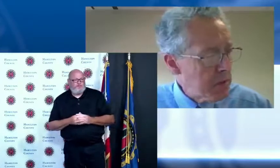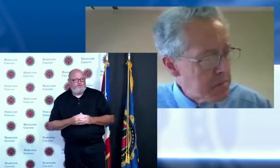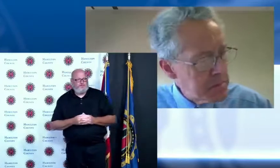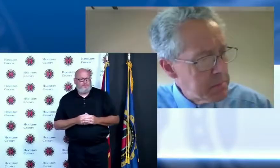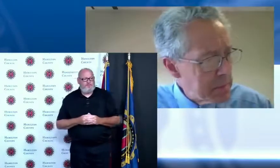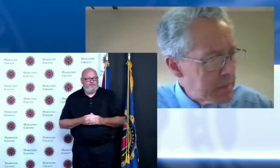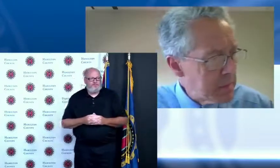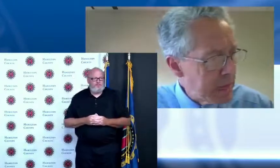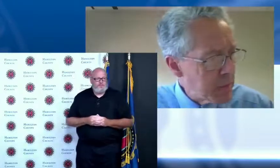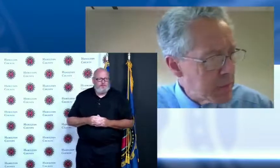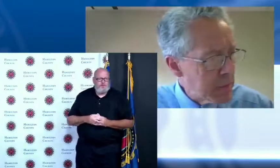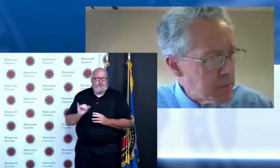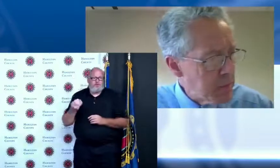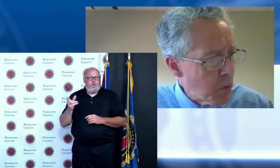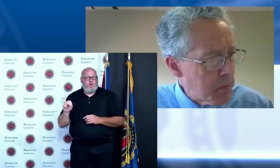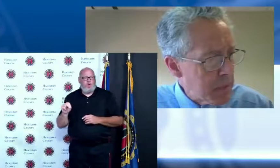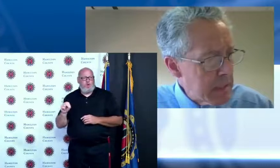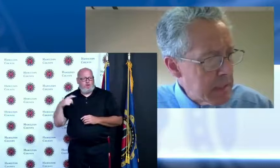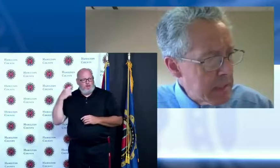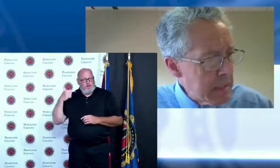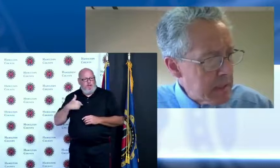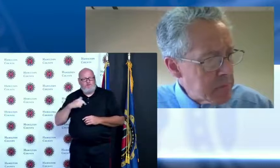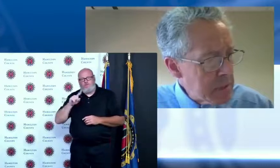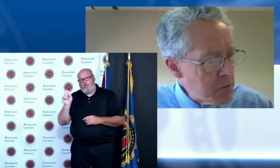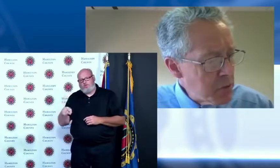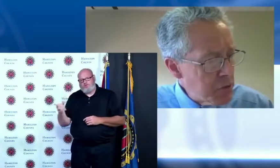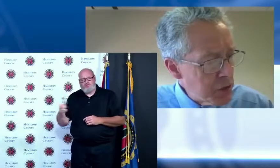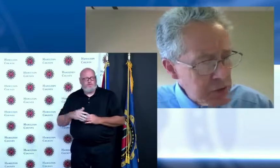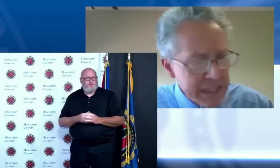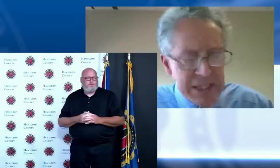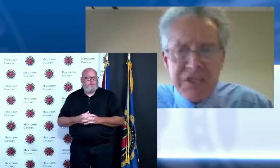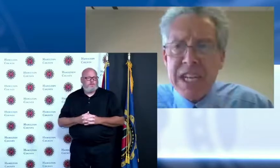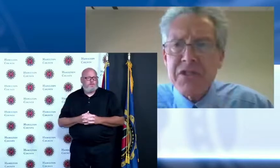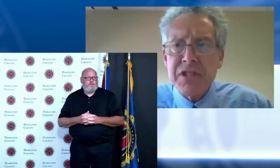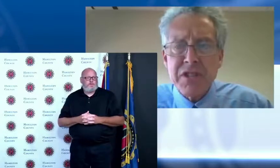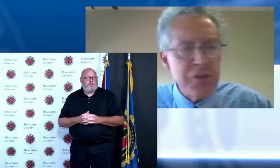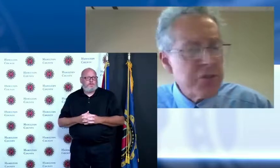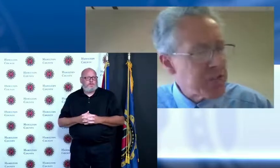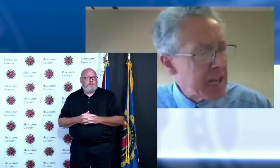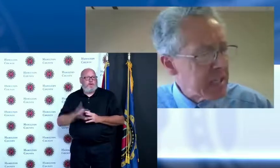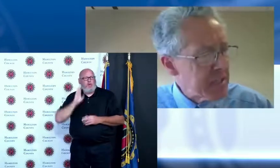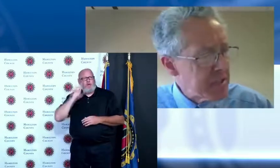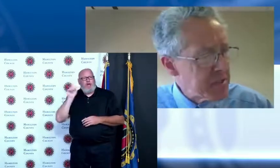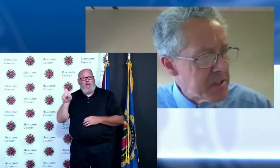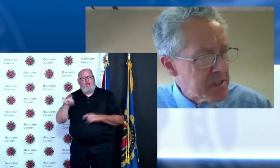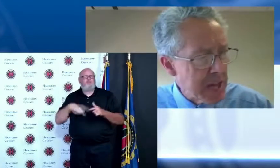pause maybe come back with a couple more but do you get the sense that June 2nd is is